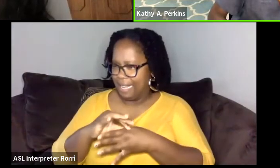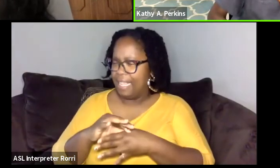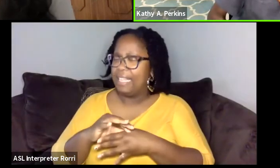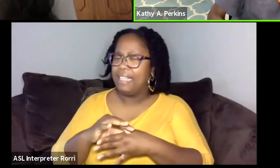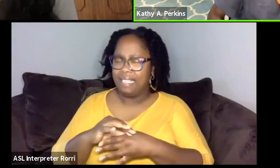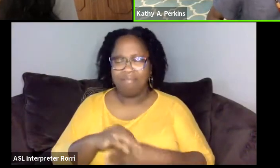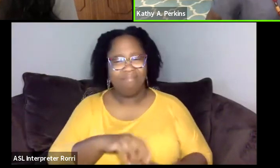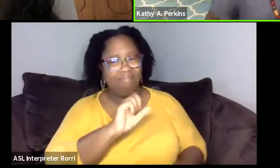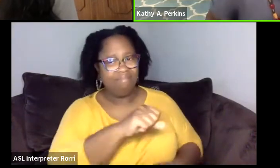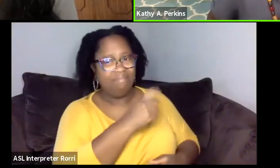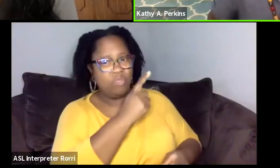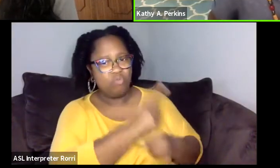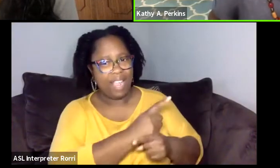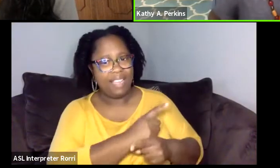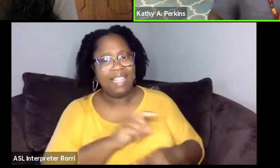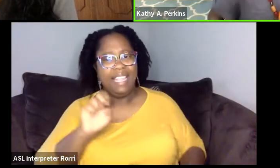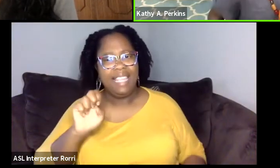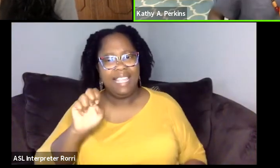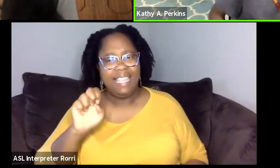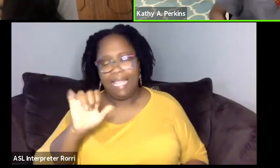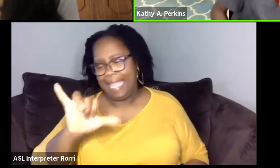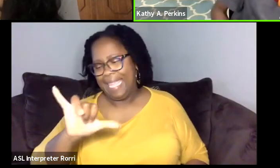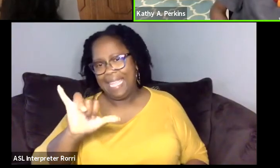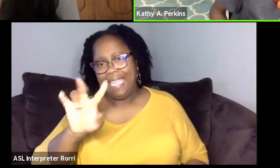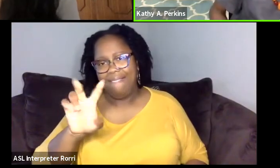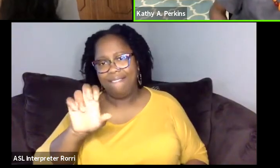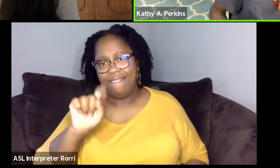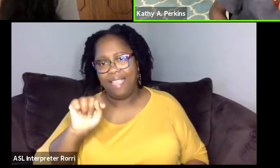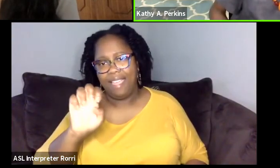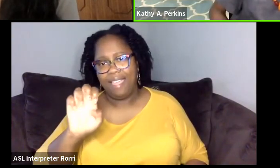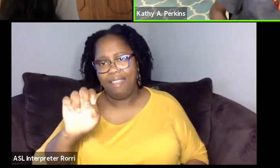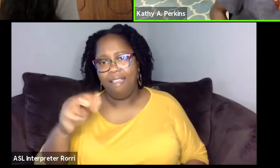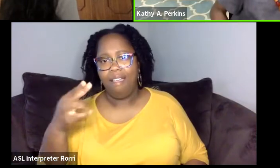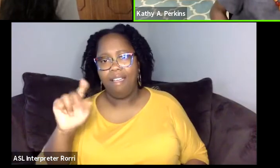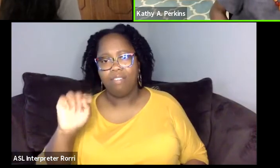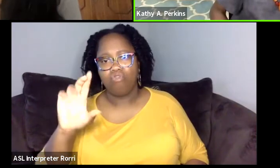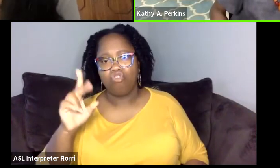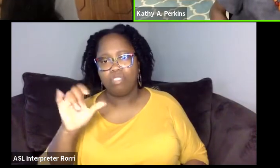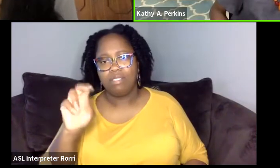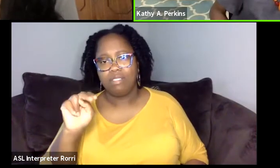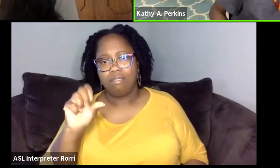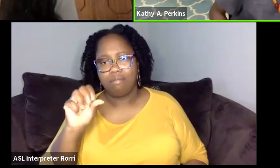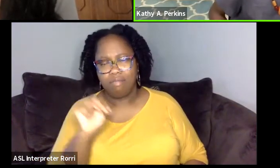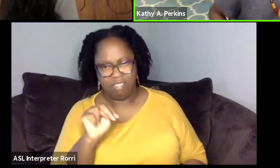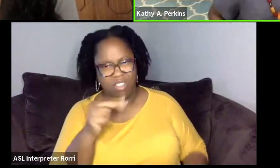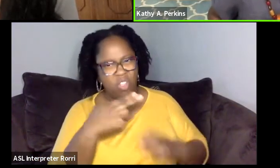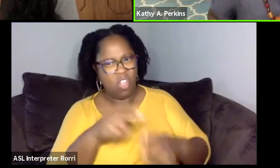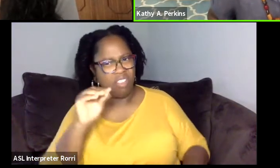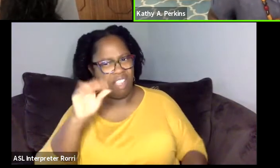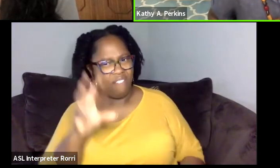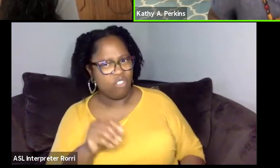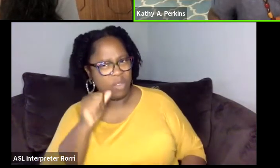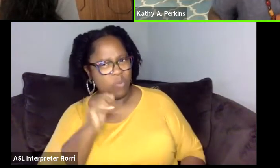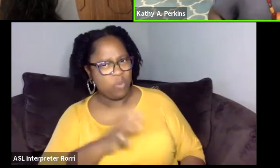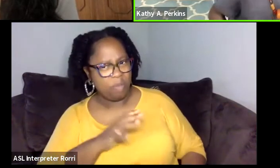Right. And then there's Yvette Hutchinson. I'm sure you familiar with her platform, African women, I think it's just called African women theater platform.